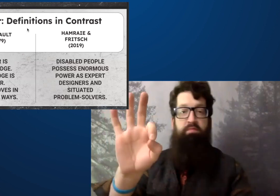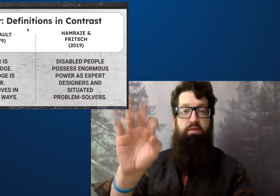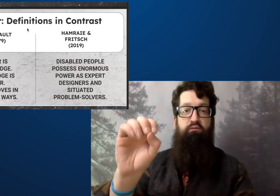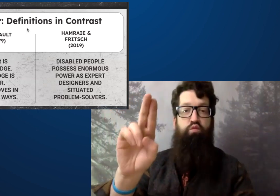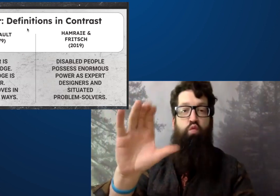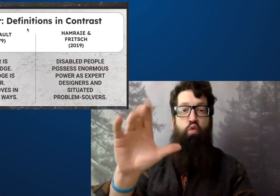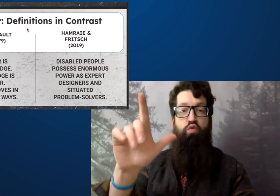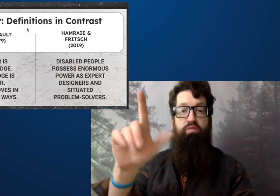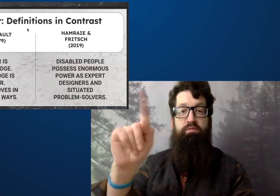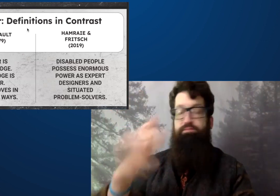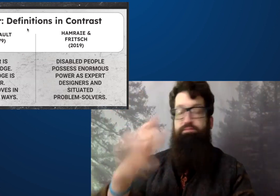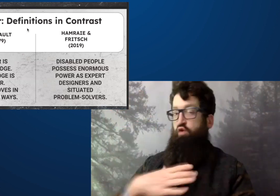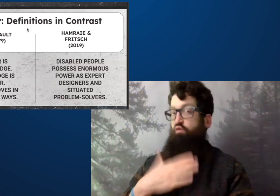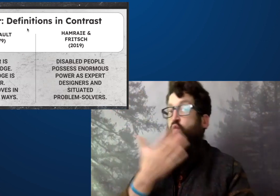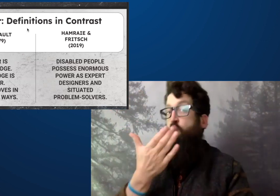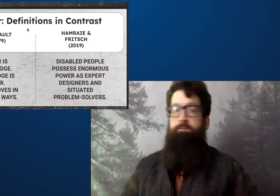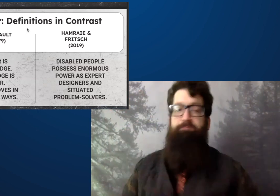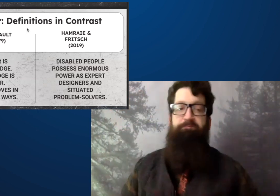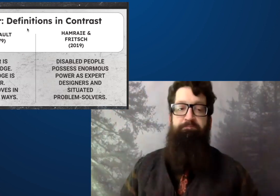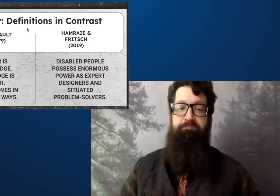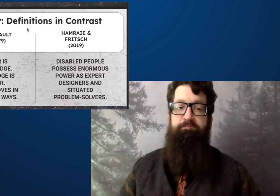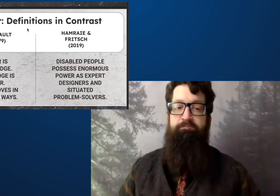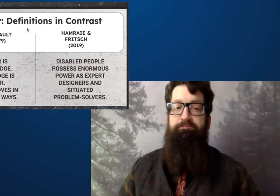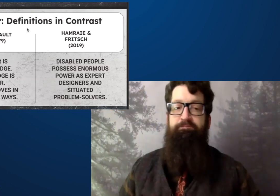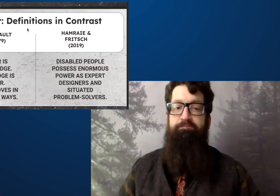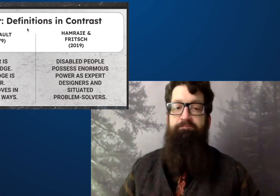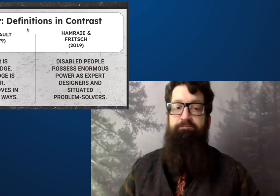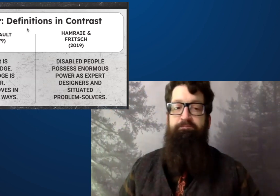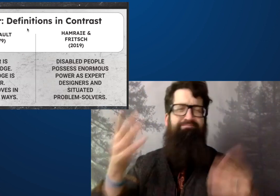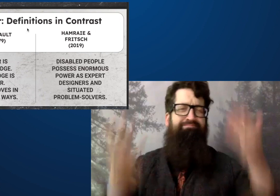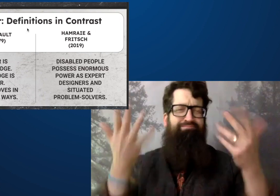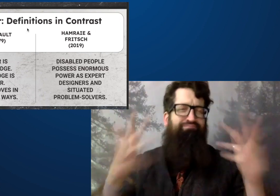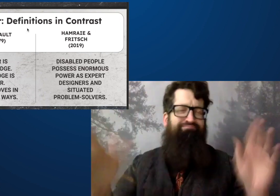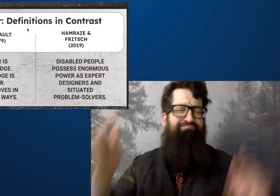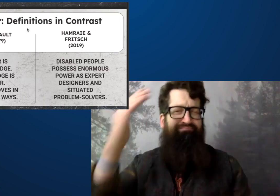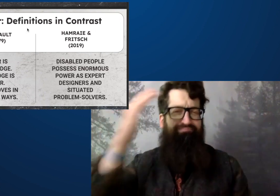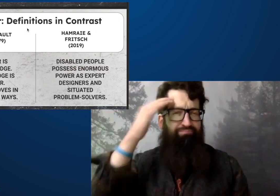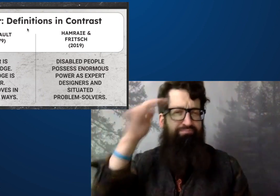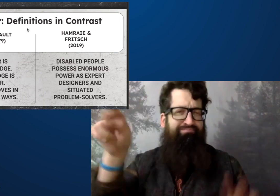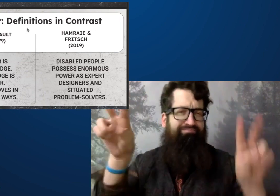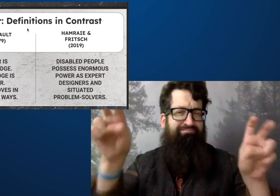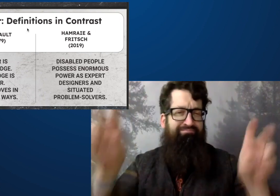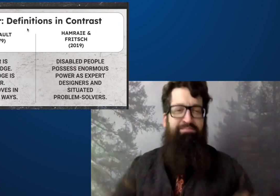The first one referred to as Foko. This is assigning for FOCO.